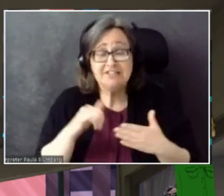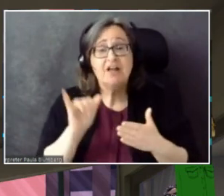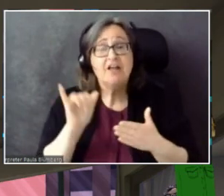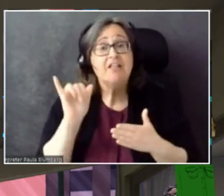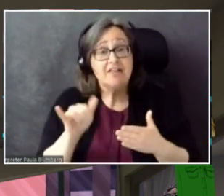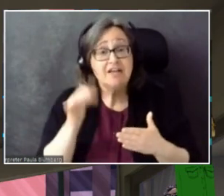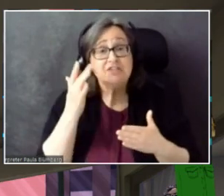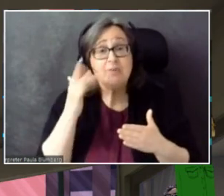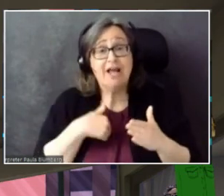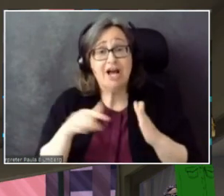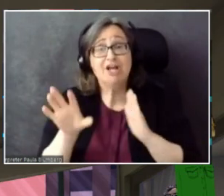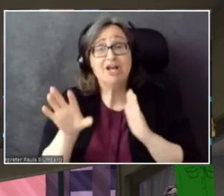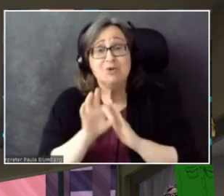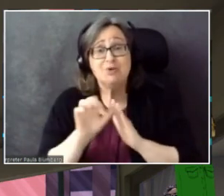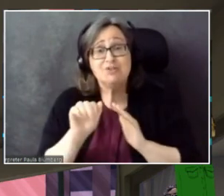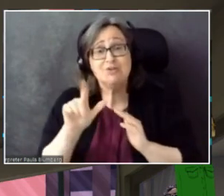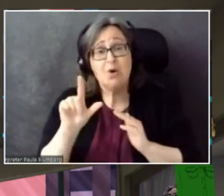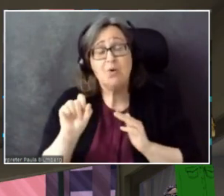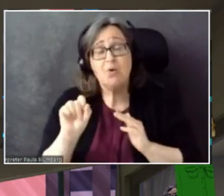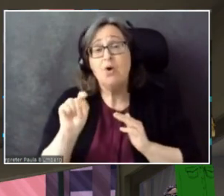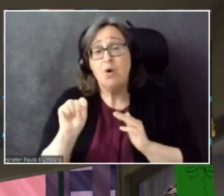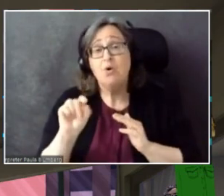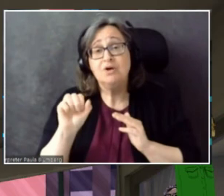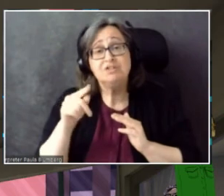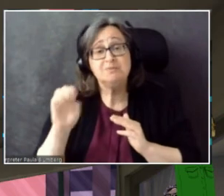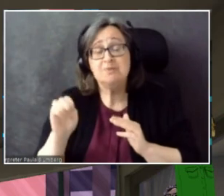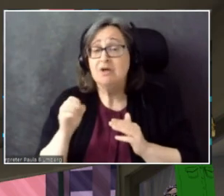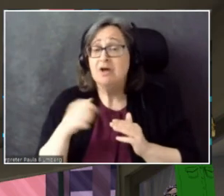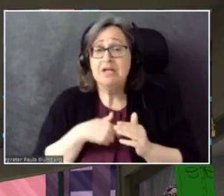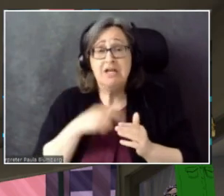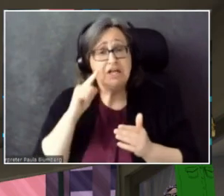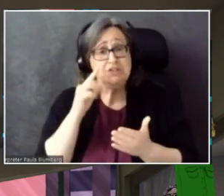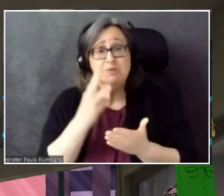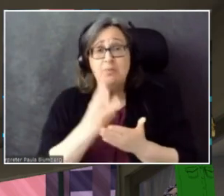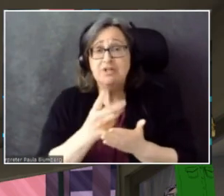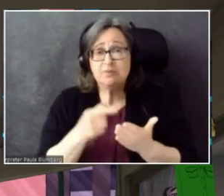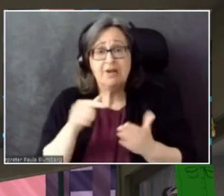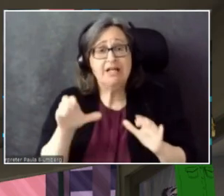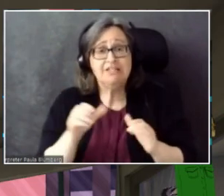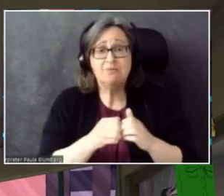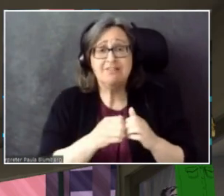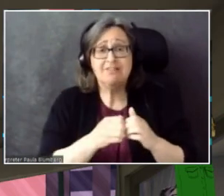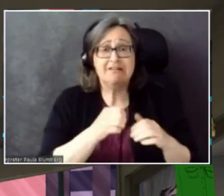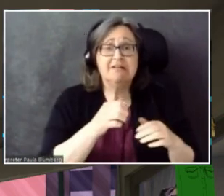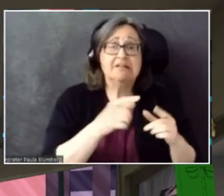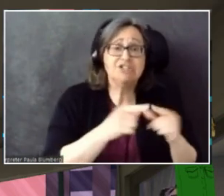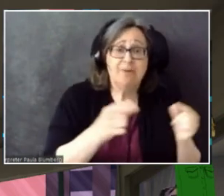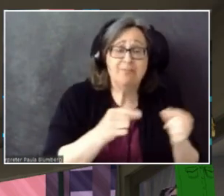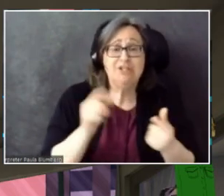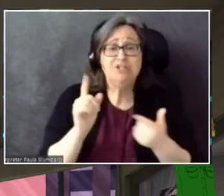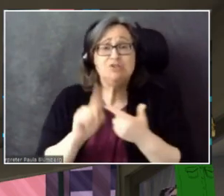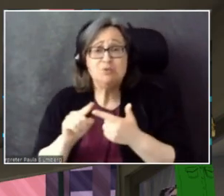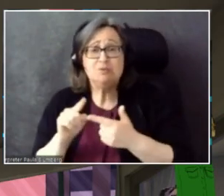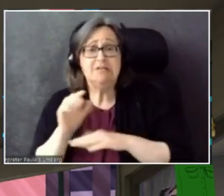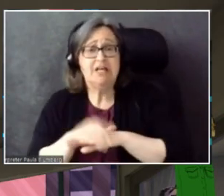And to just witness what I just did, with the translation... Thank you! (sobbing) So much!